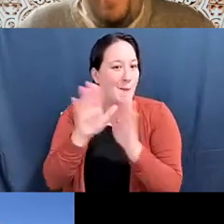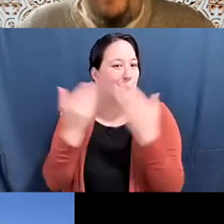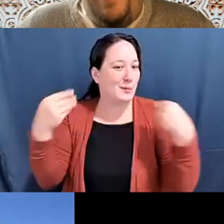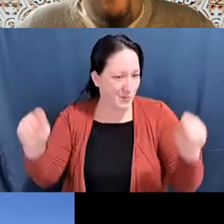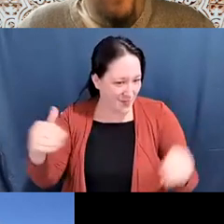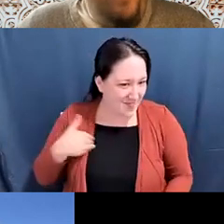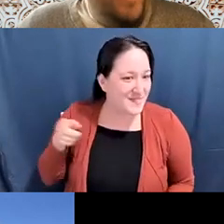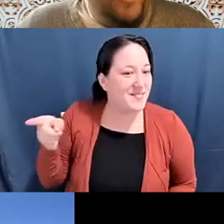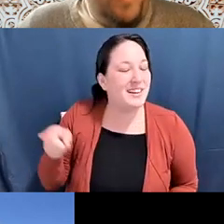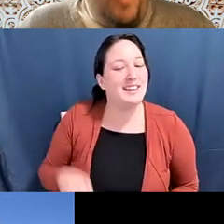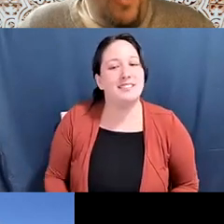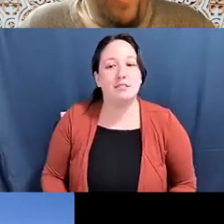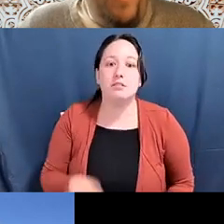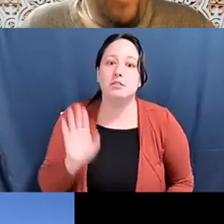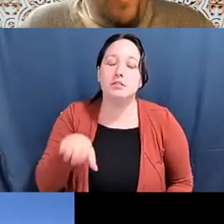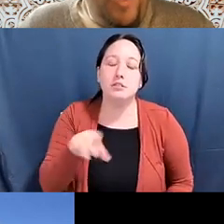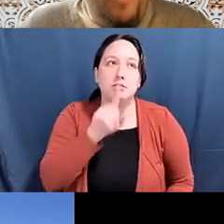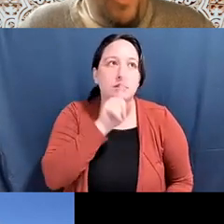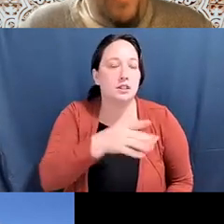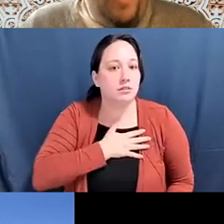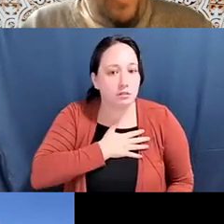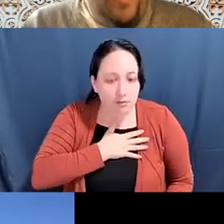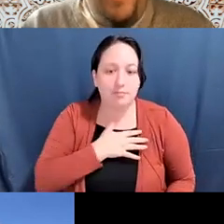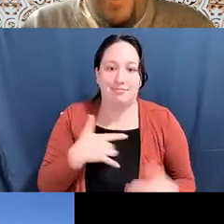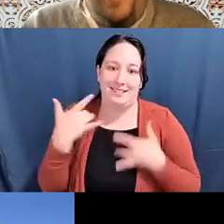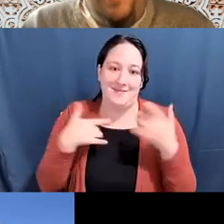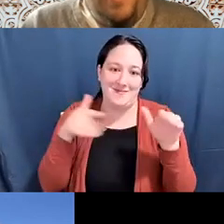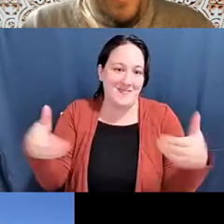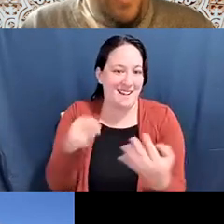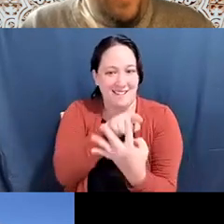Kyle Livie (he/him/his): And I'm really just... we're all very thrilled to welcome all of you to... today to the Lytton Center.